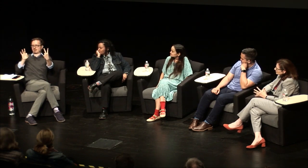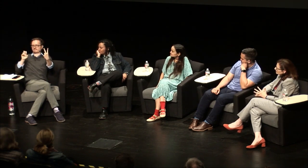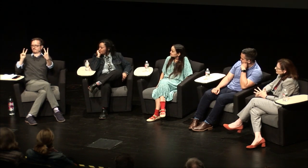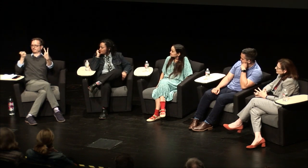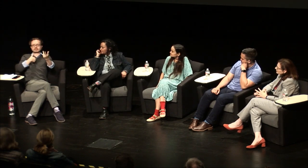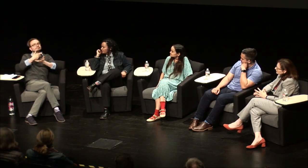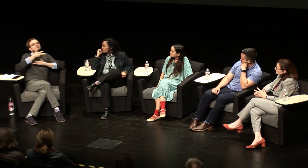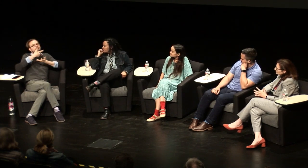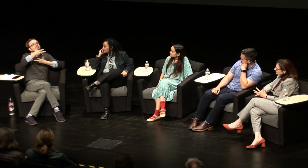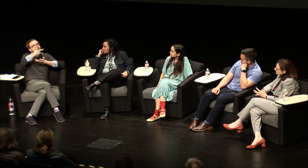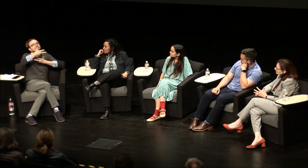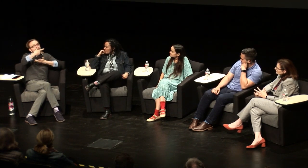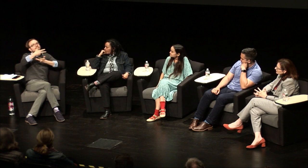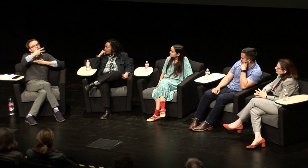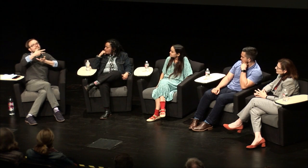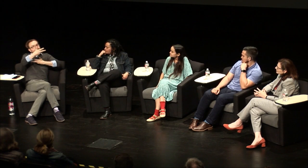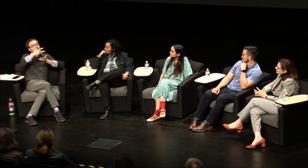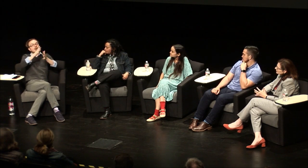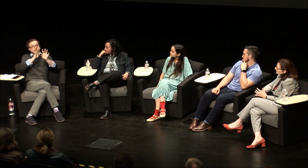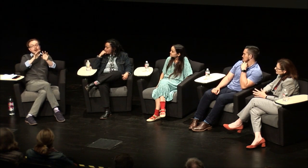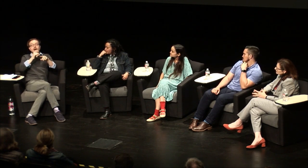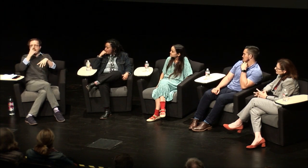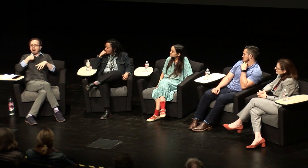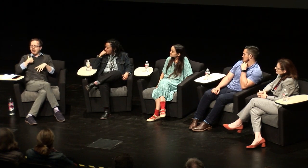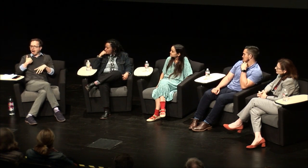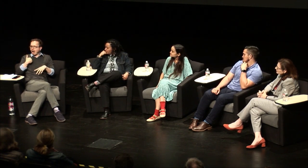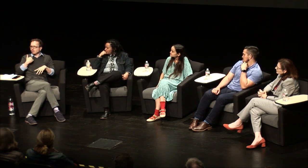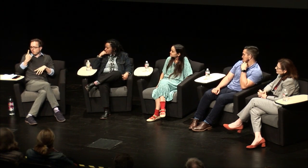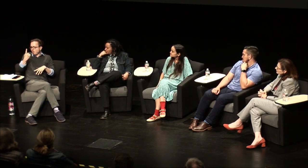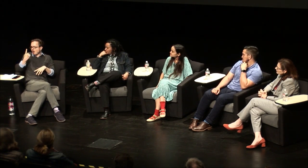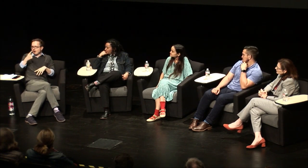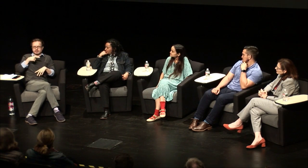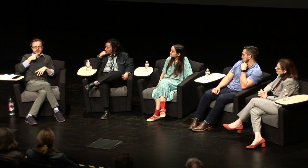parents I mean that's always around my parents all the time right so I signed